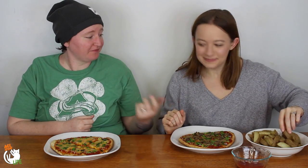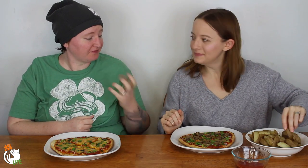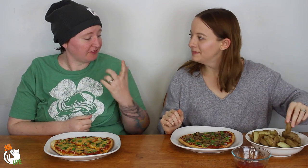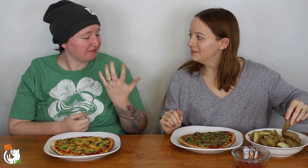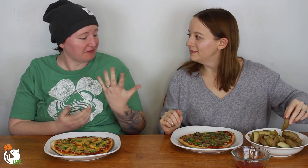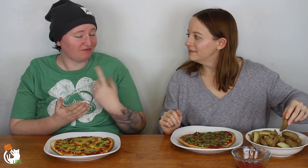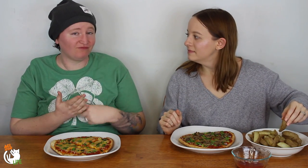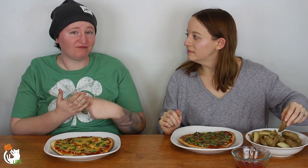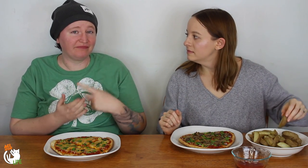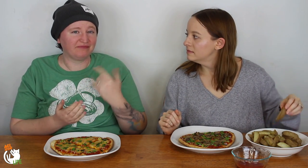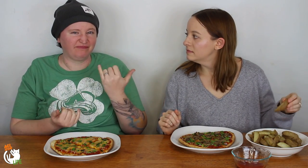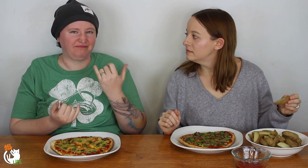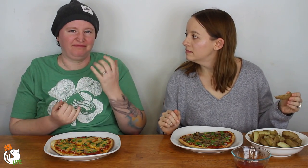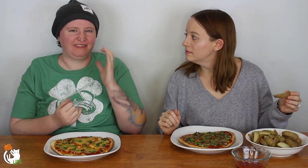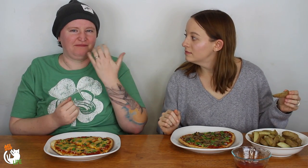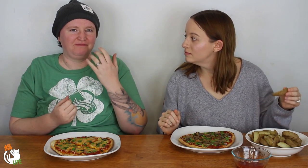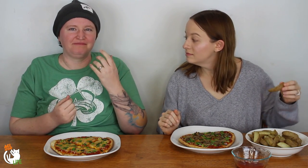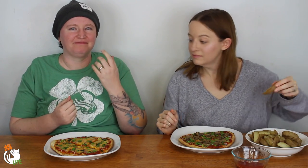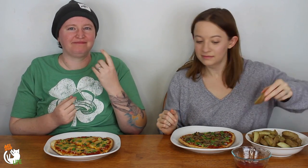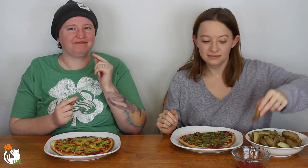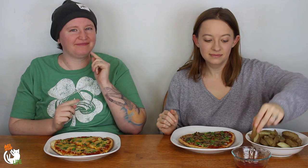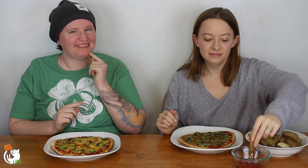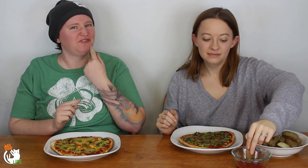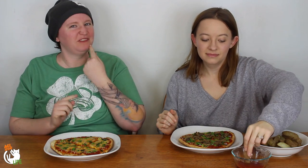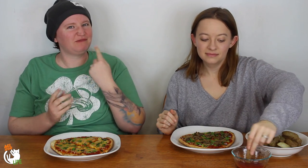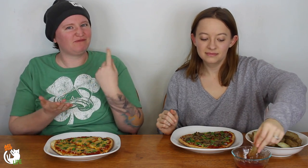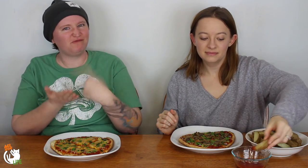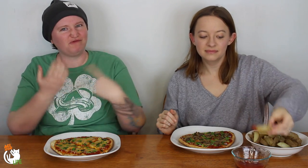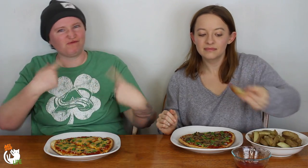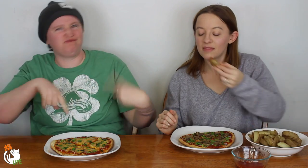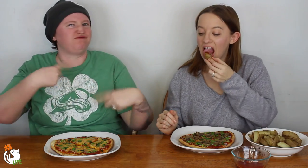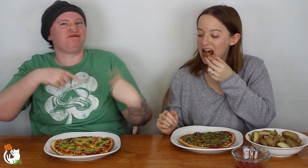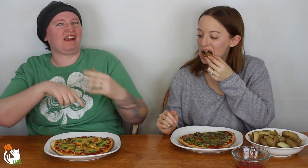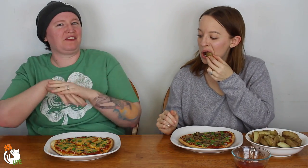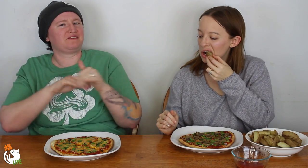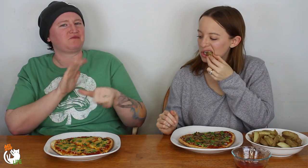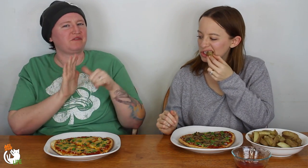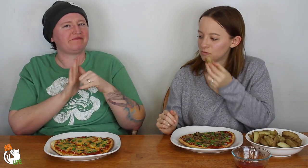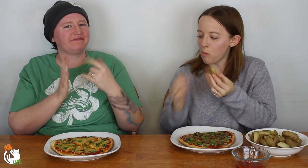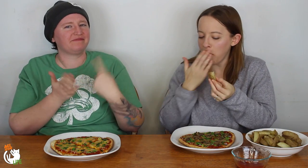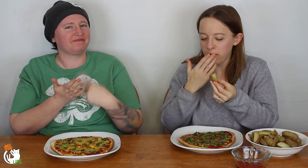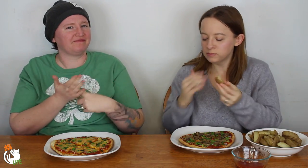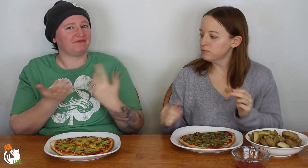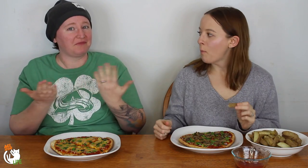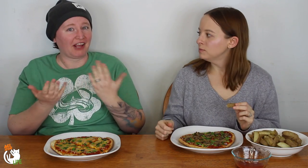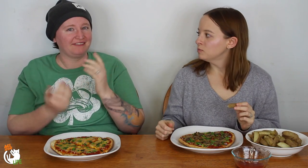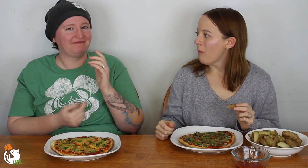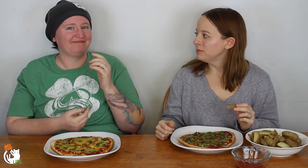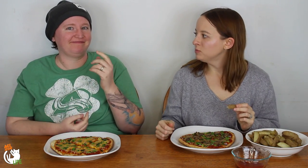Well, guess we can talk about -- seems there is a serious hot debate going on Youtube right now.